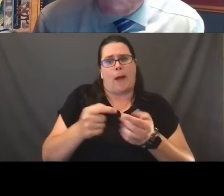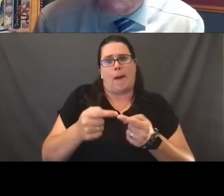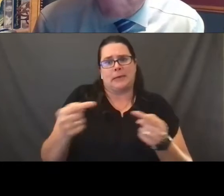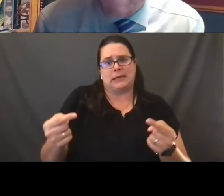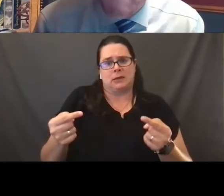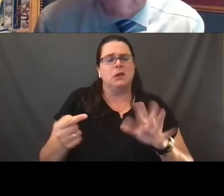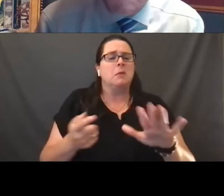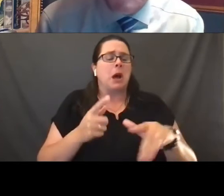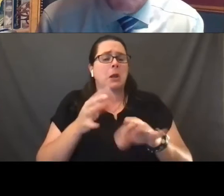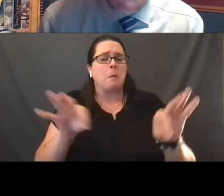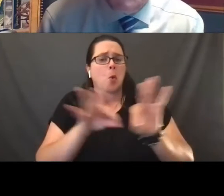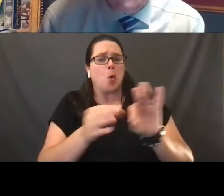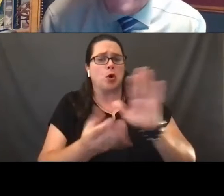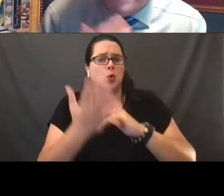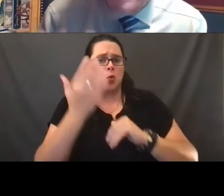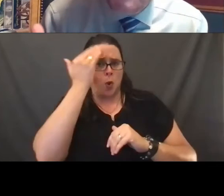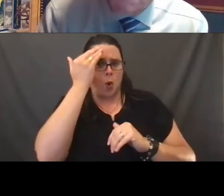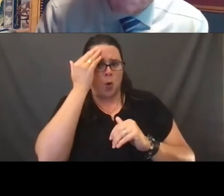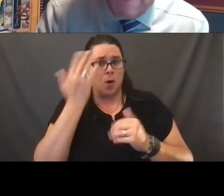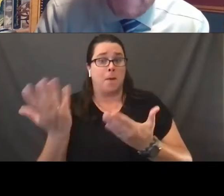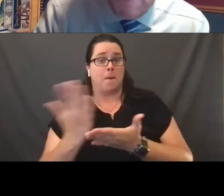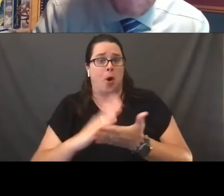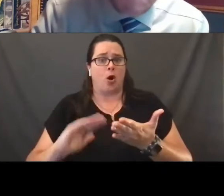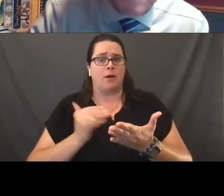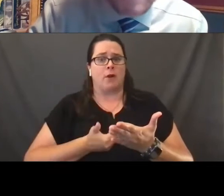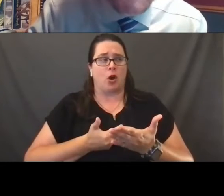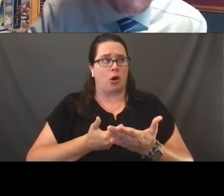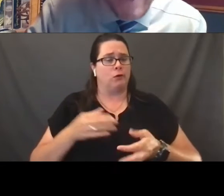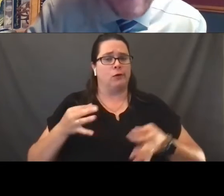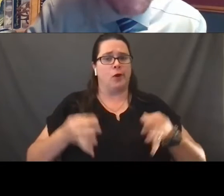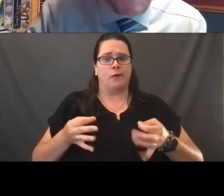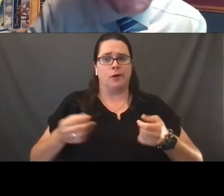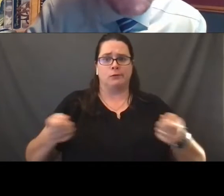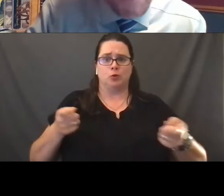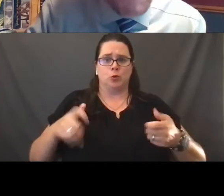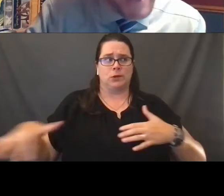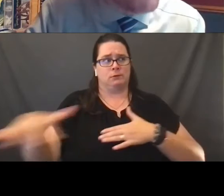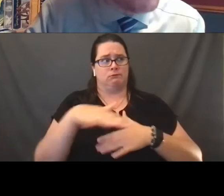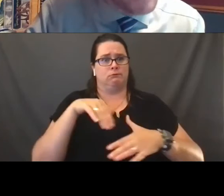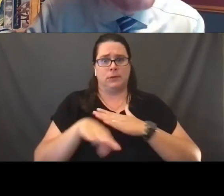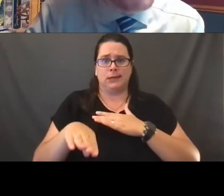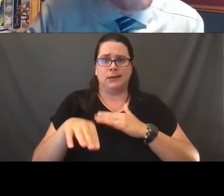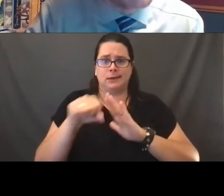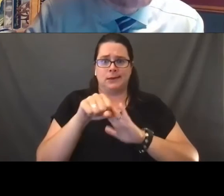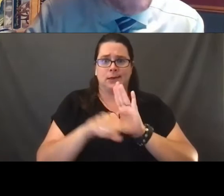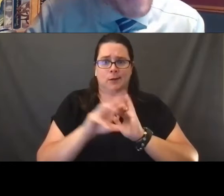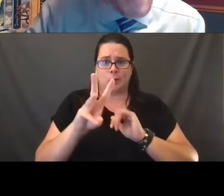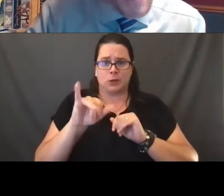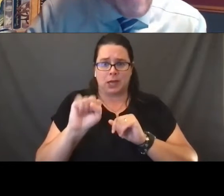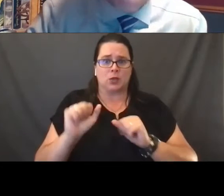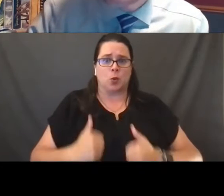because it's a part of our jurisprudence in the state in which we live and in which we have our livelihood.